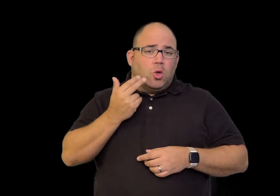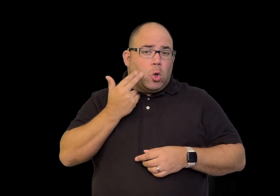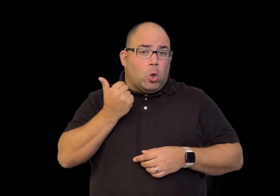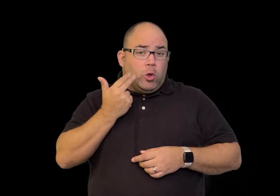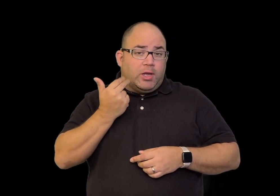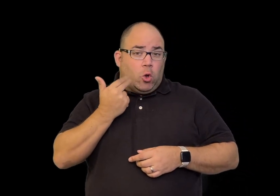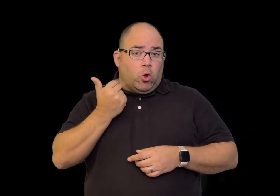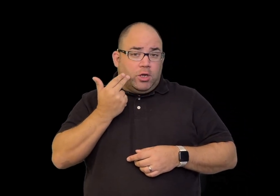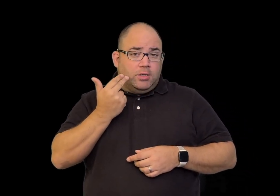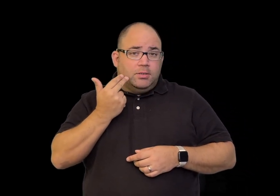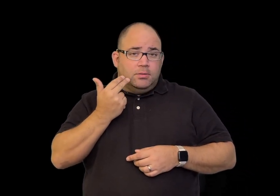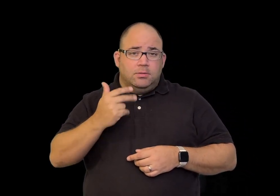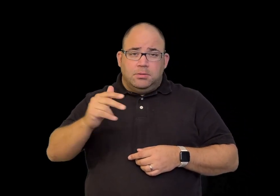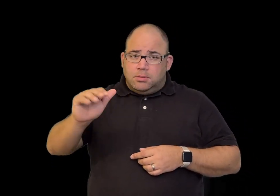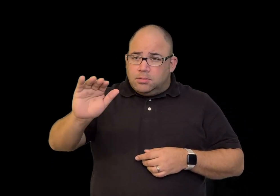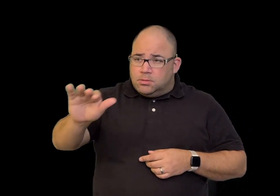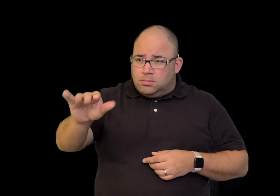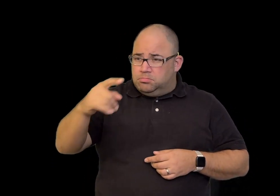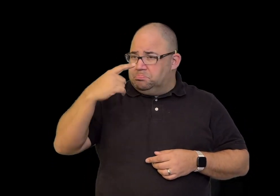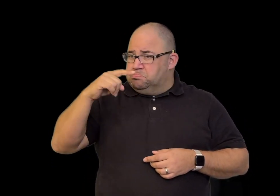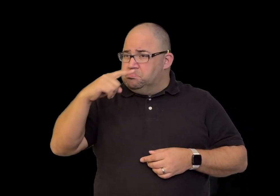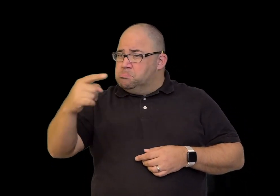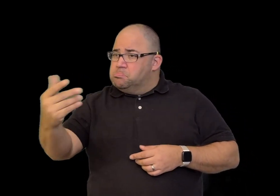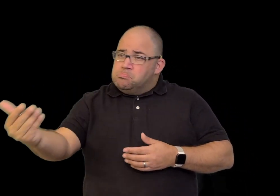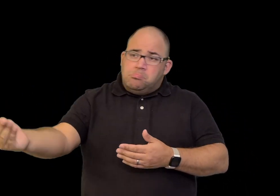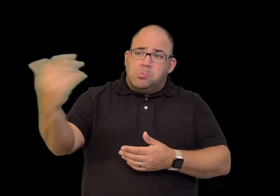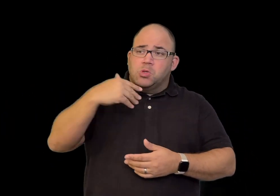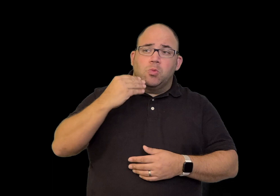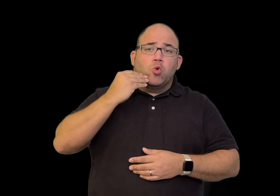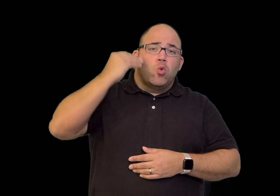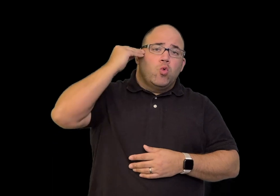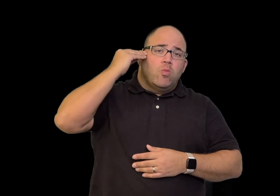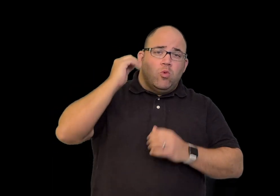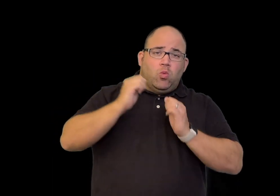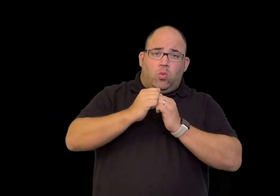and asked Laurent Clerc to return home with him.